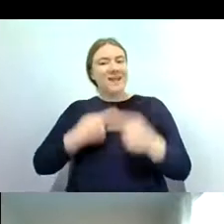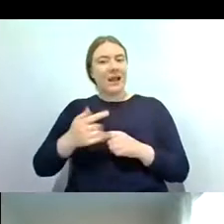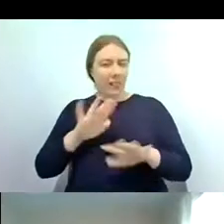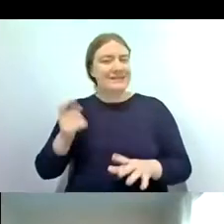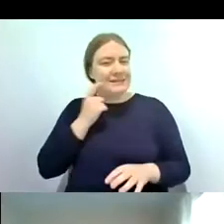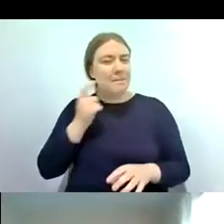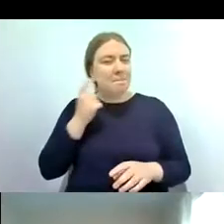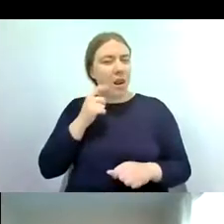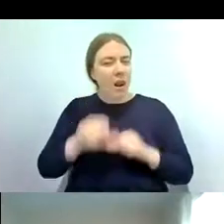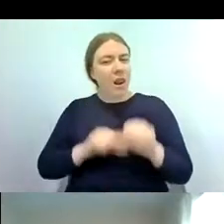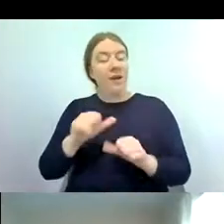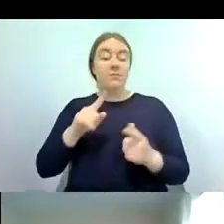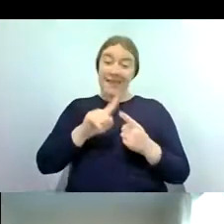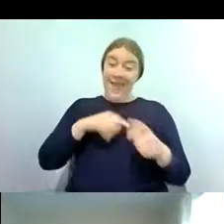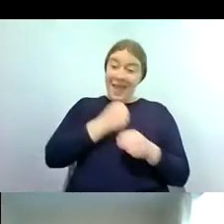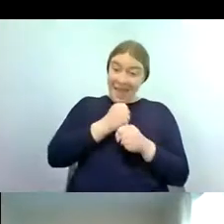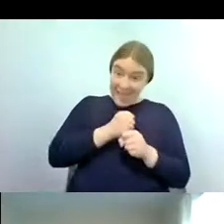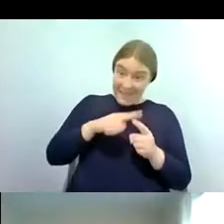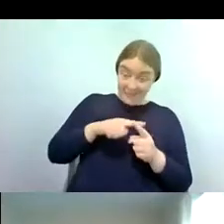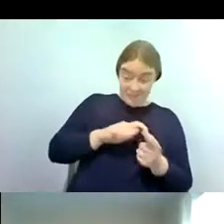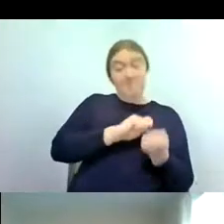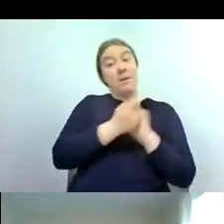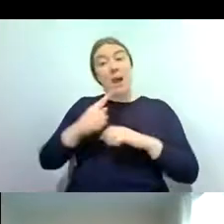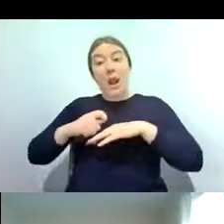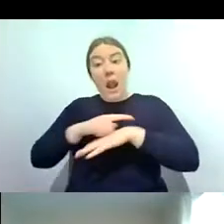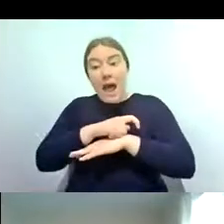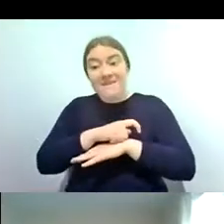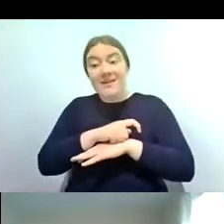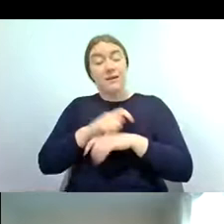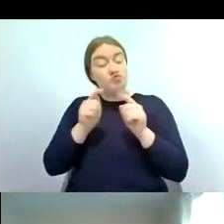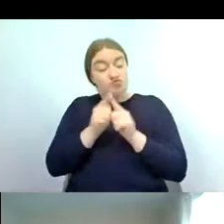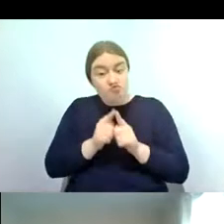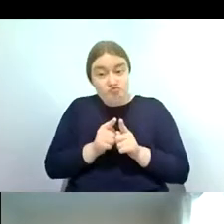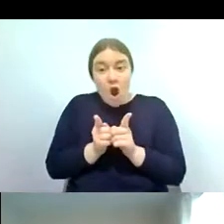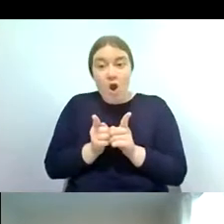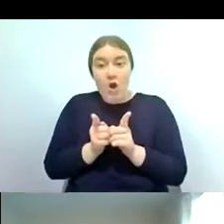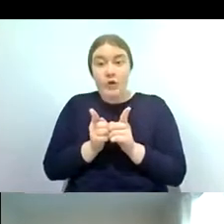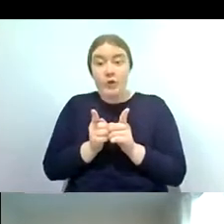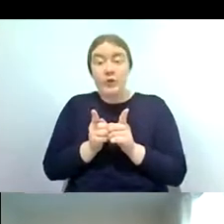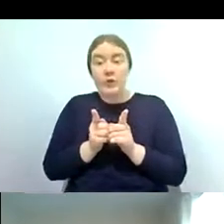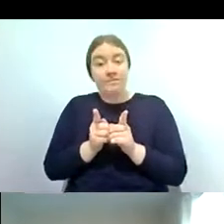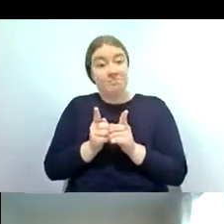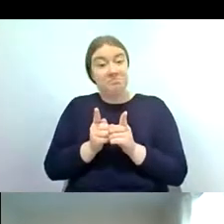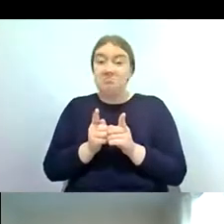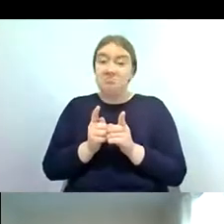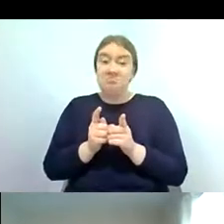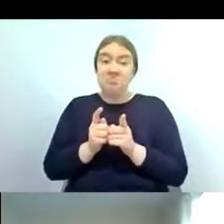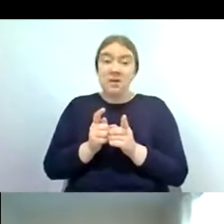so they start out as eggs hatch out into larvae these larvae grow and um eventually uh the larvae